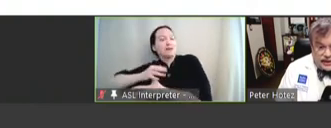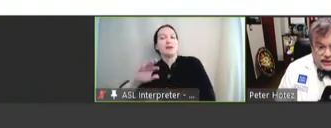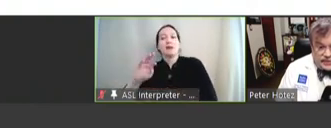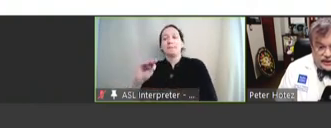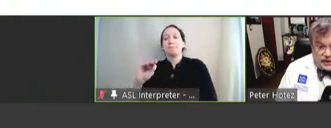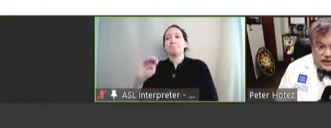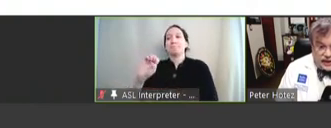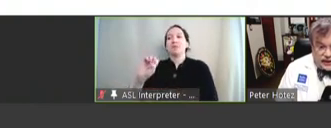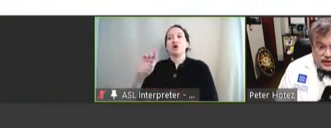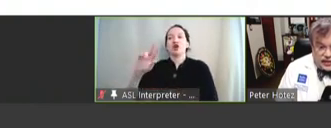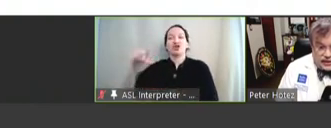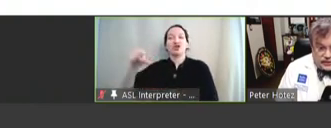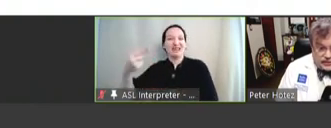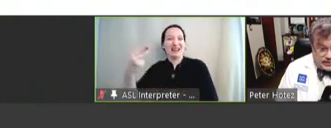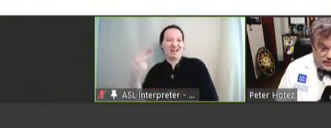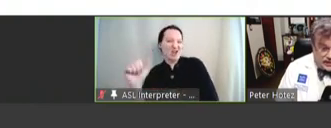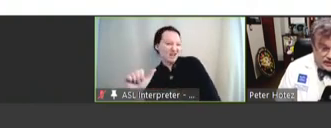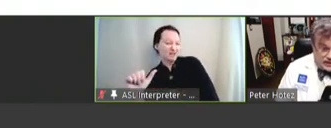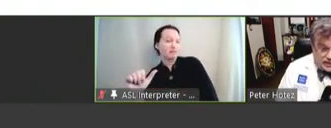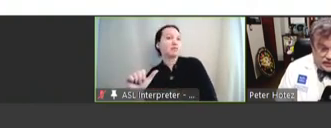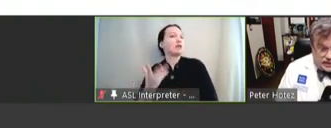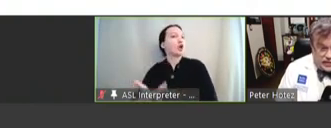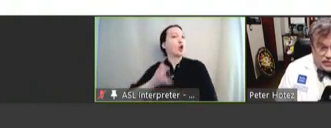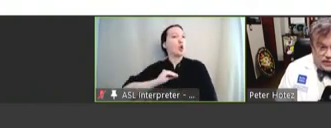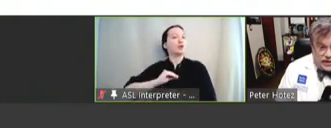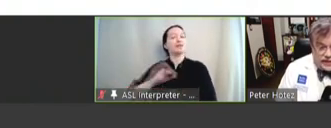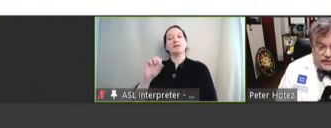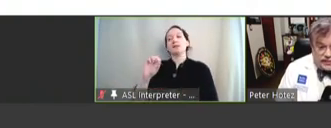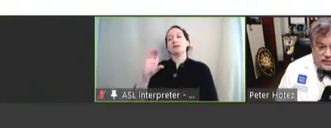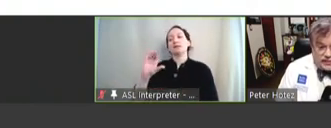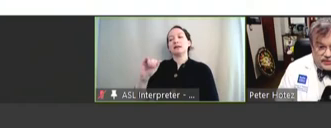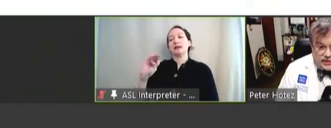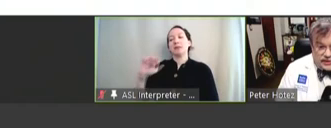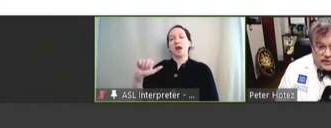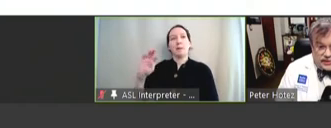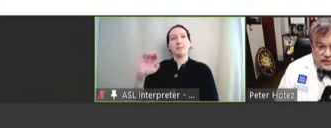that's been -- that also owns MilliporeSigma, and they've helped us with some of the